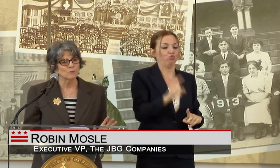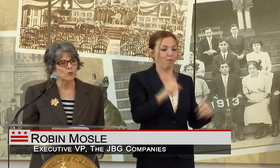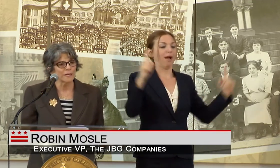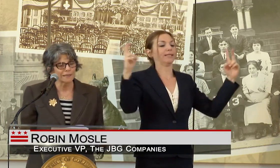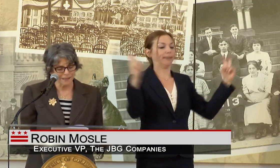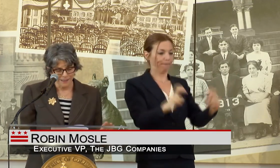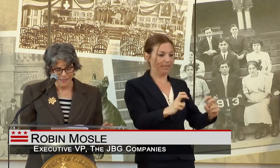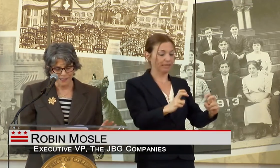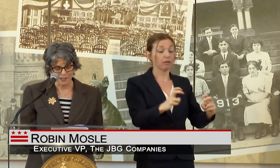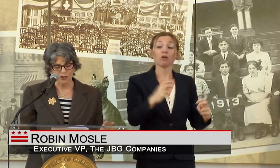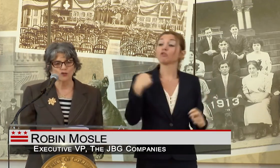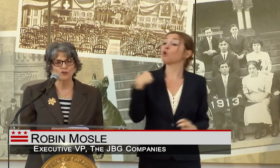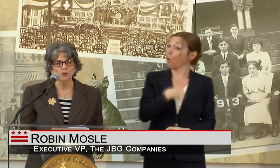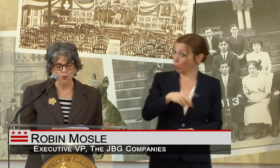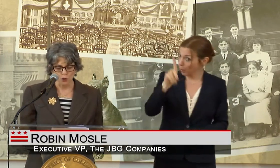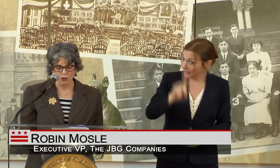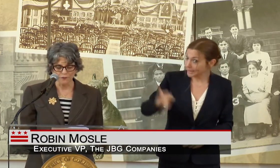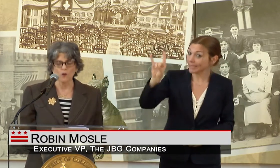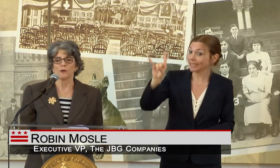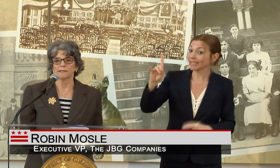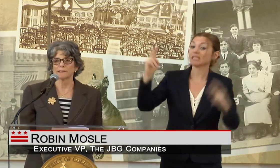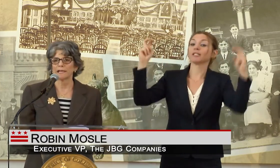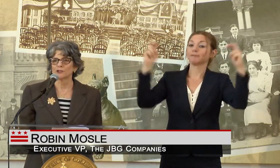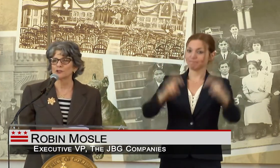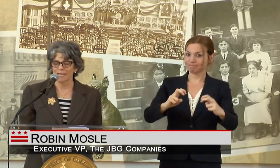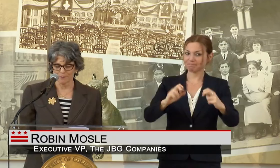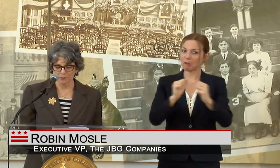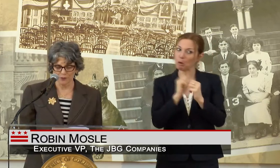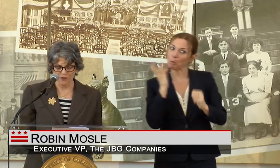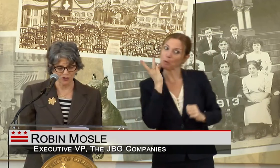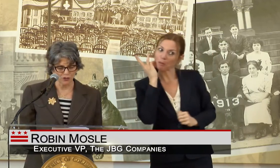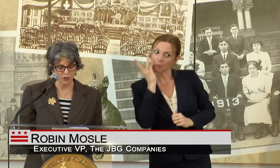MARINA IS A TRUE WORLD FOCUSED ENTERTAINMENT PROFESSIONAL.